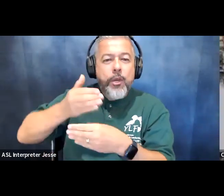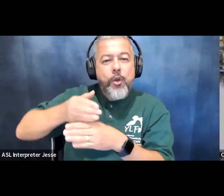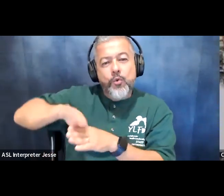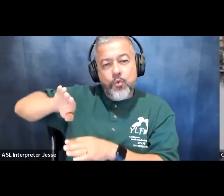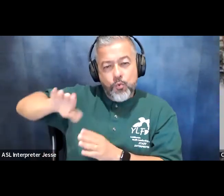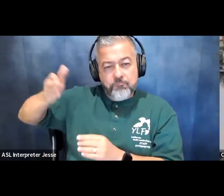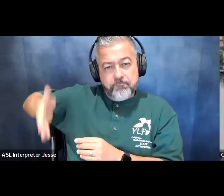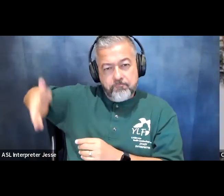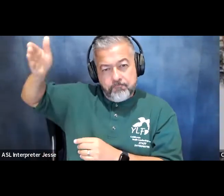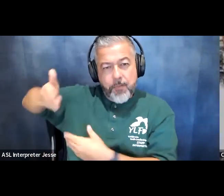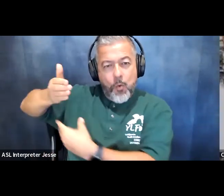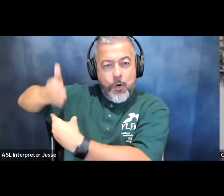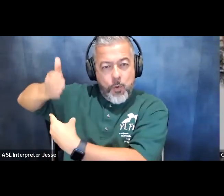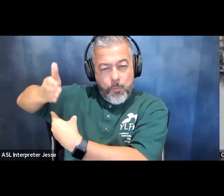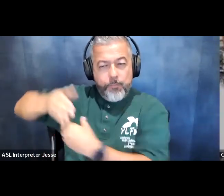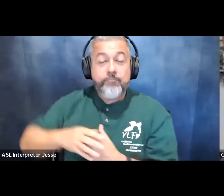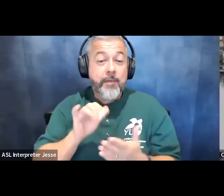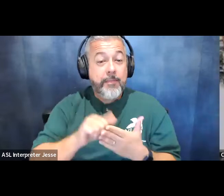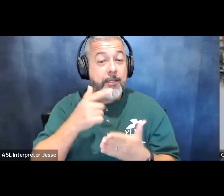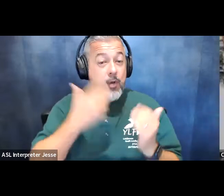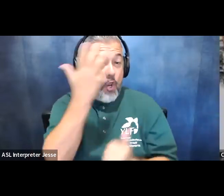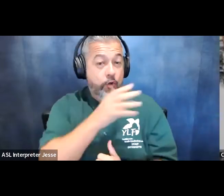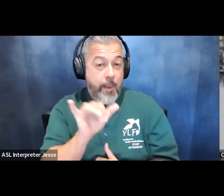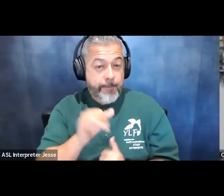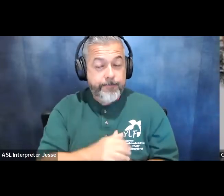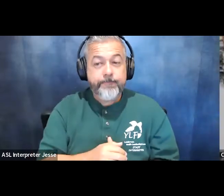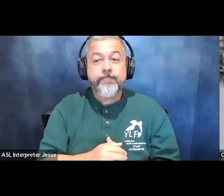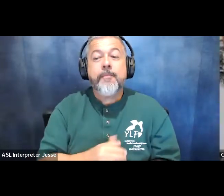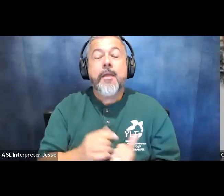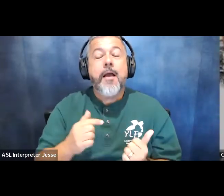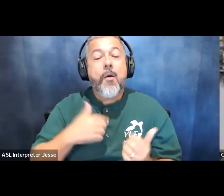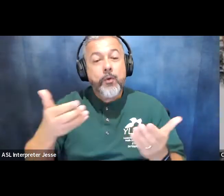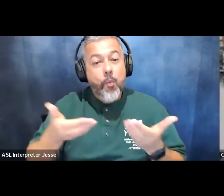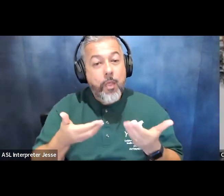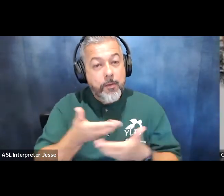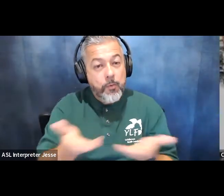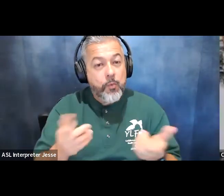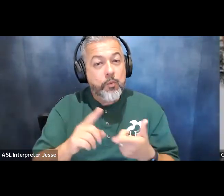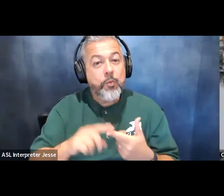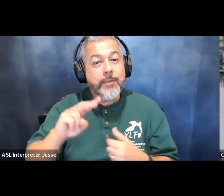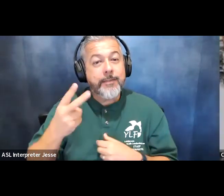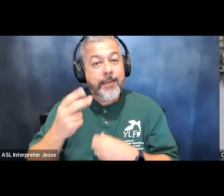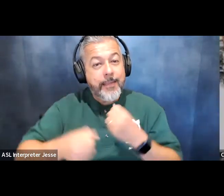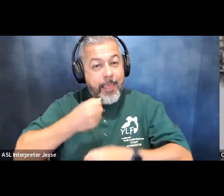so that's kind of a visual description of myself i again would like to welcome you guys to a second